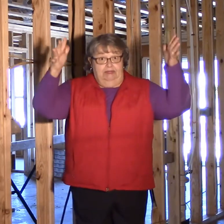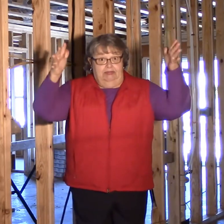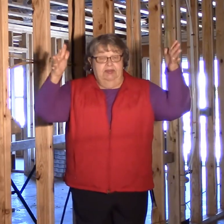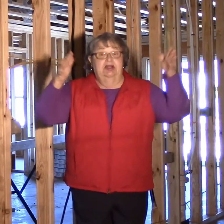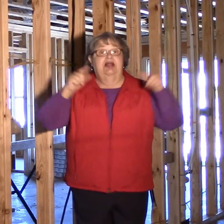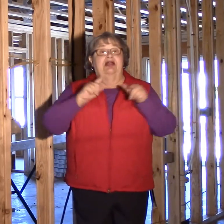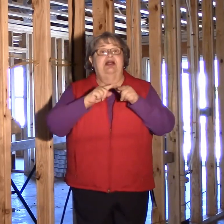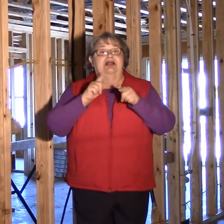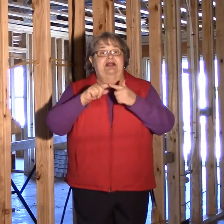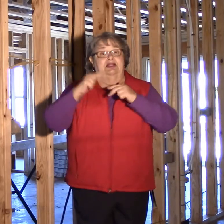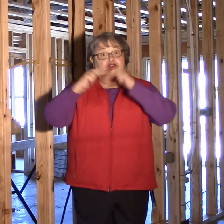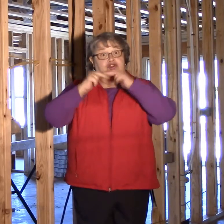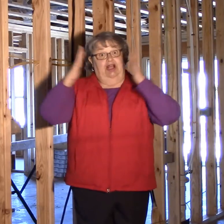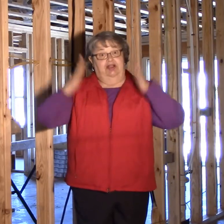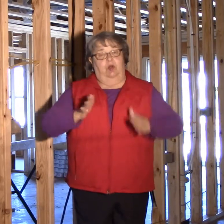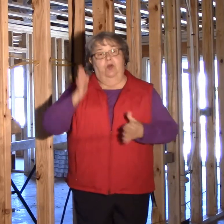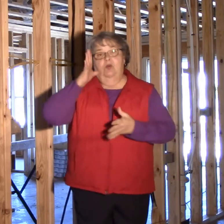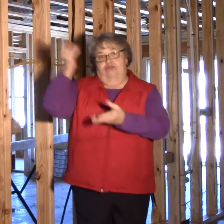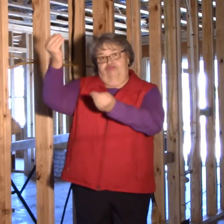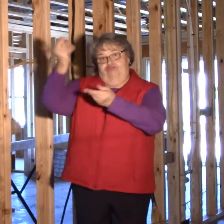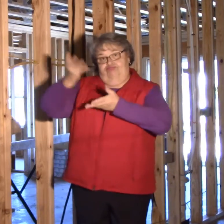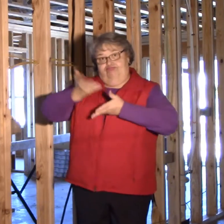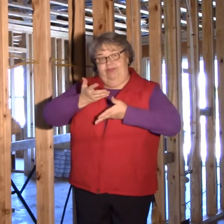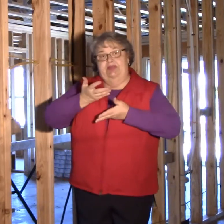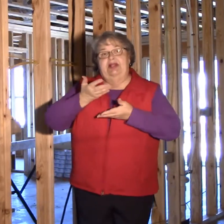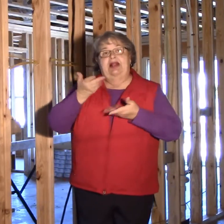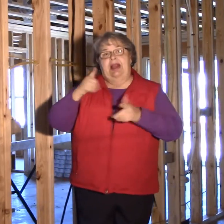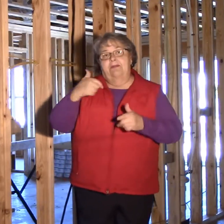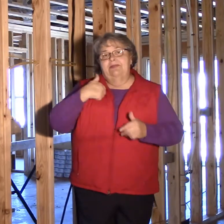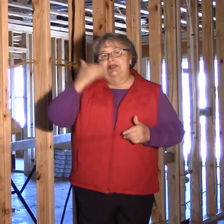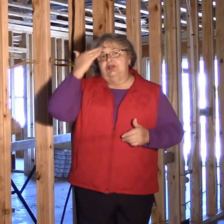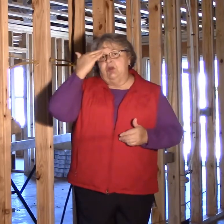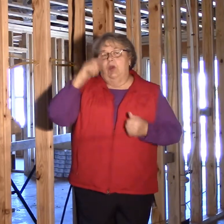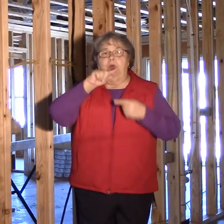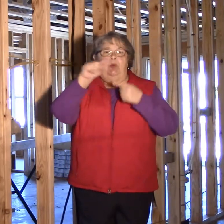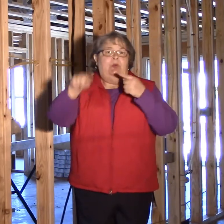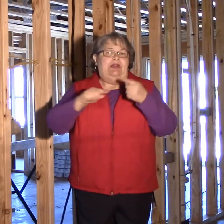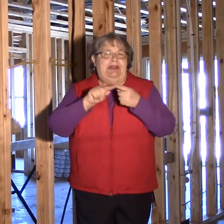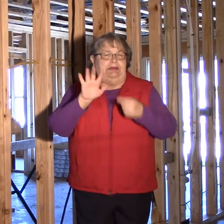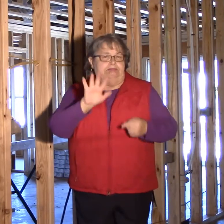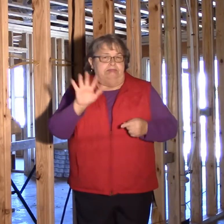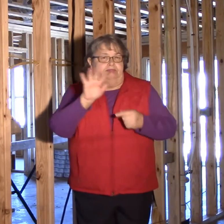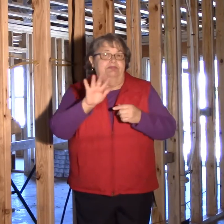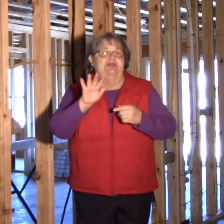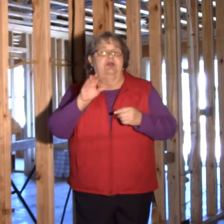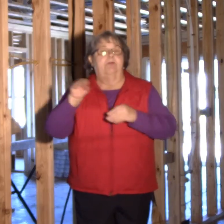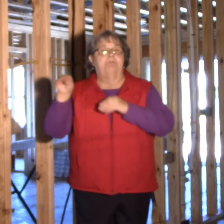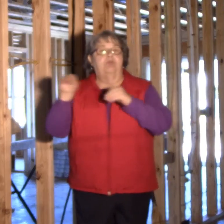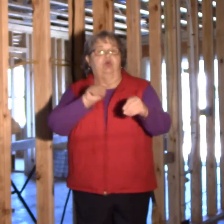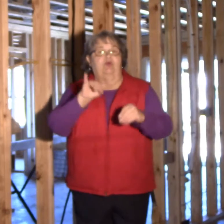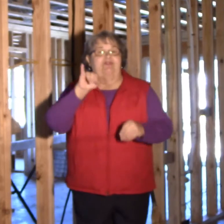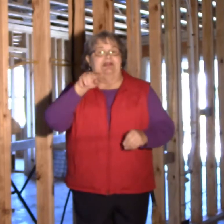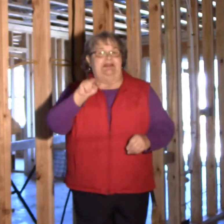The construction guy will let me know approximate date for move in.